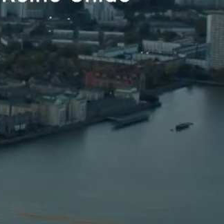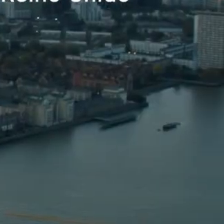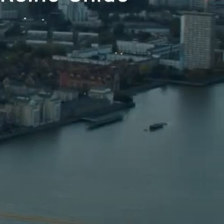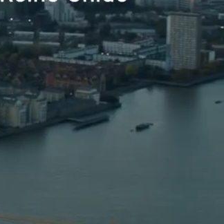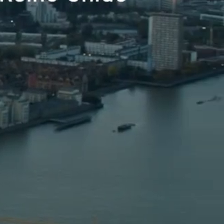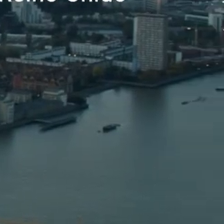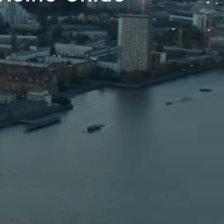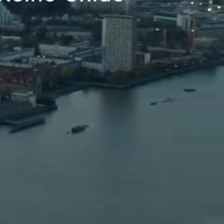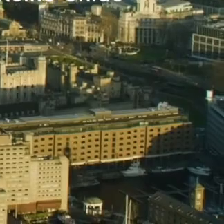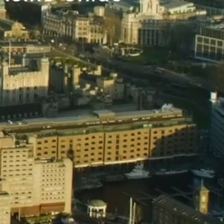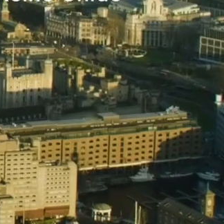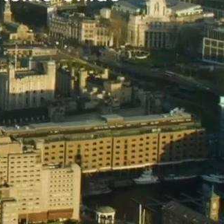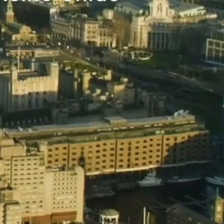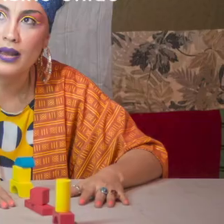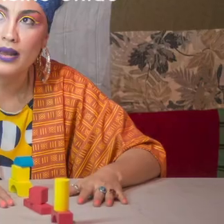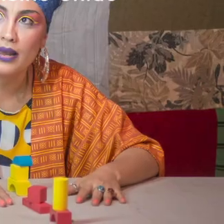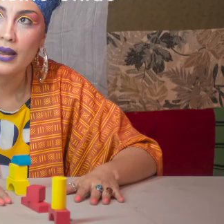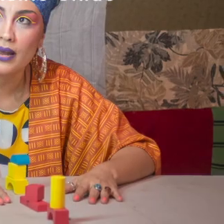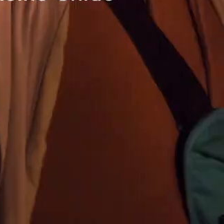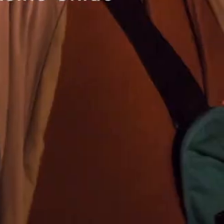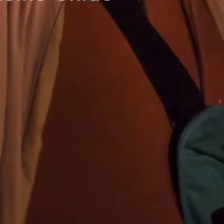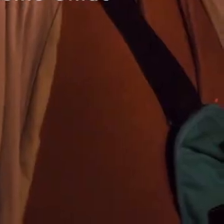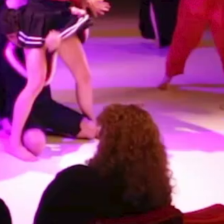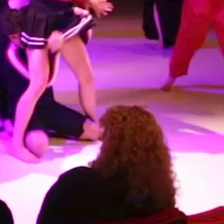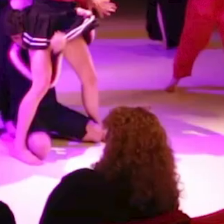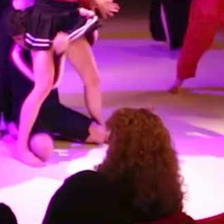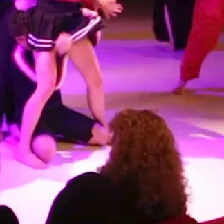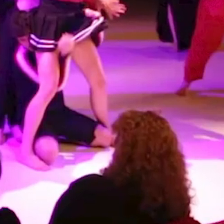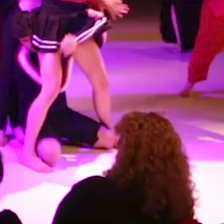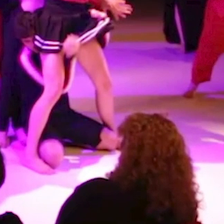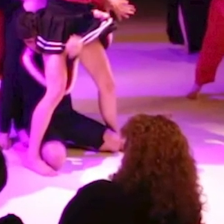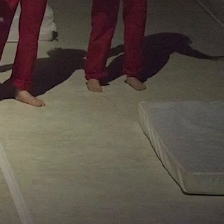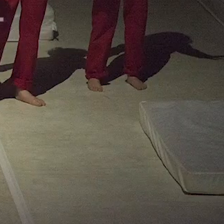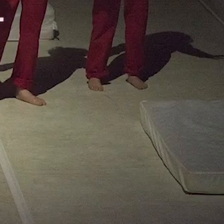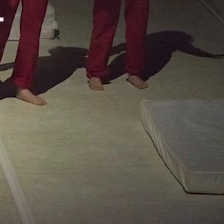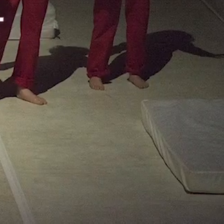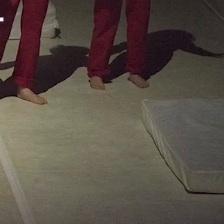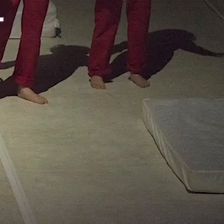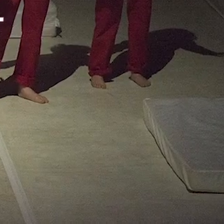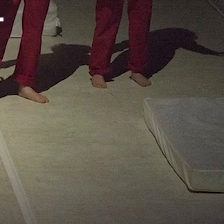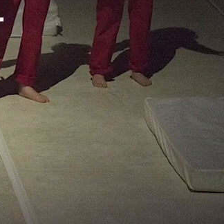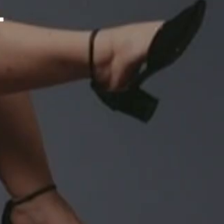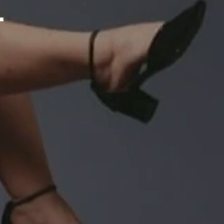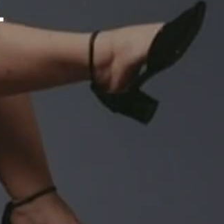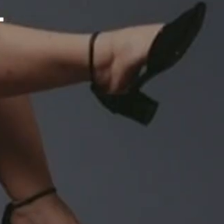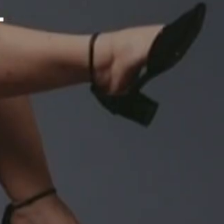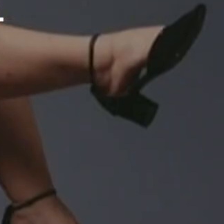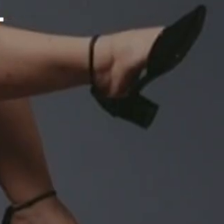in the contemporary performing arts in Mexico and the United Kingdom. Together with La Teatrería, Battersea Arts Centre and Teatro UNAM,